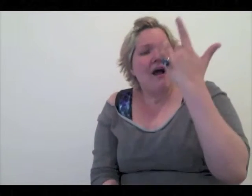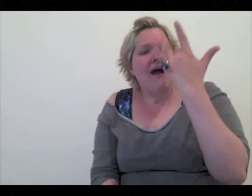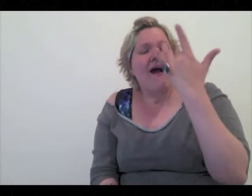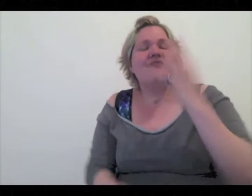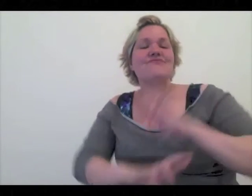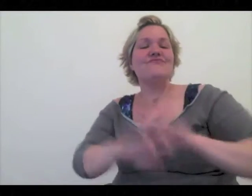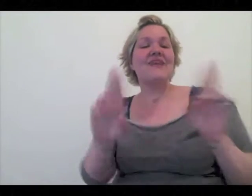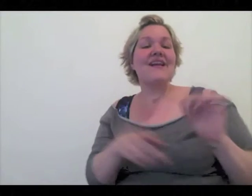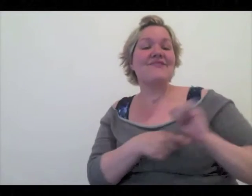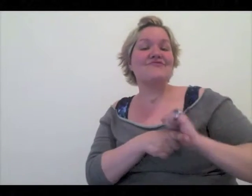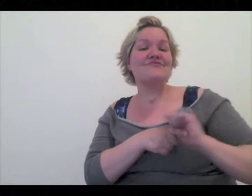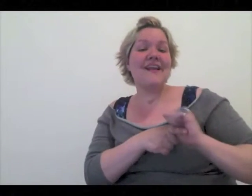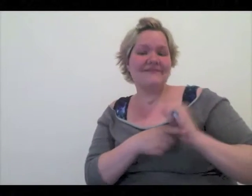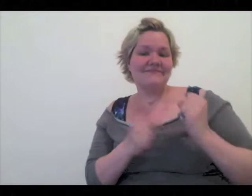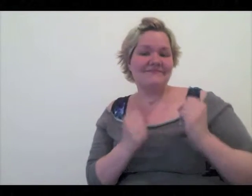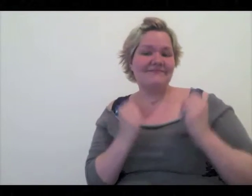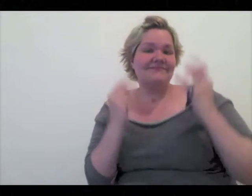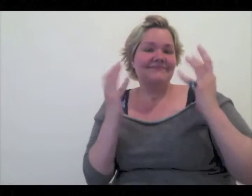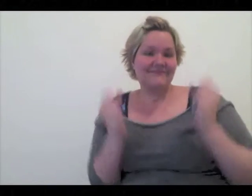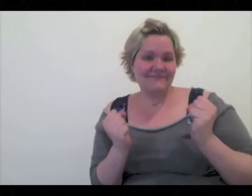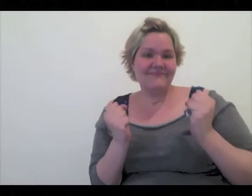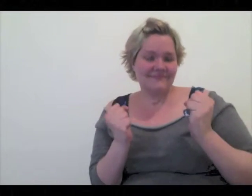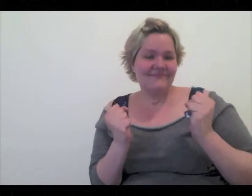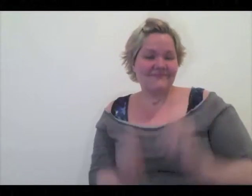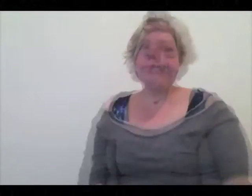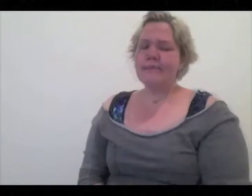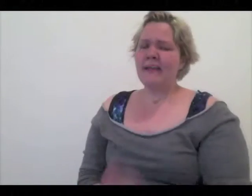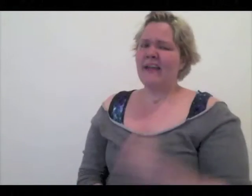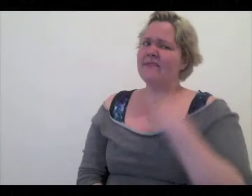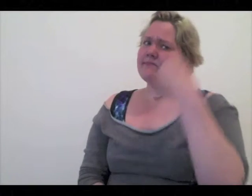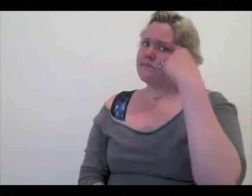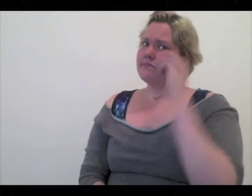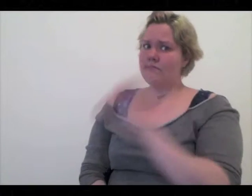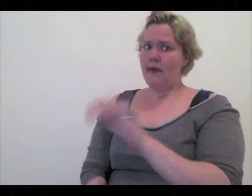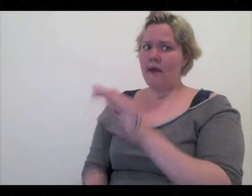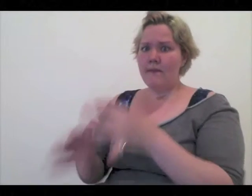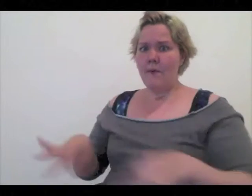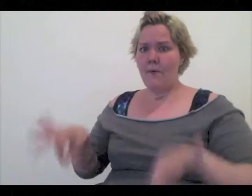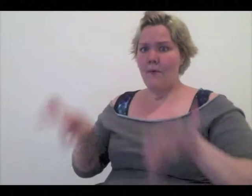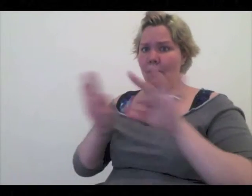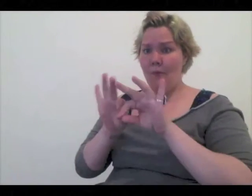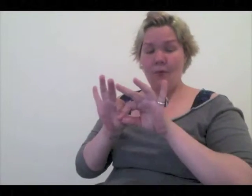especially since they had training in their own language. I think it’s so relevant.